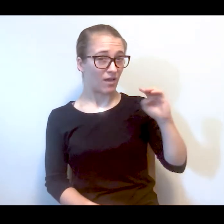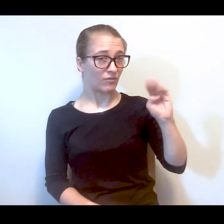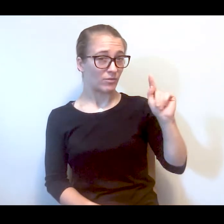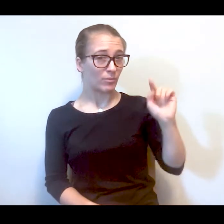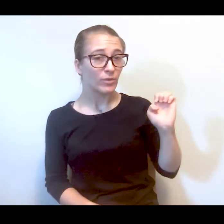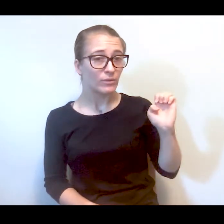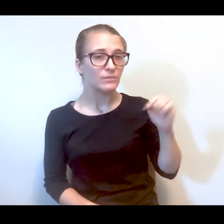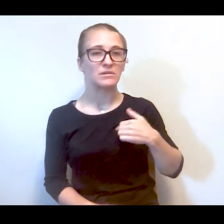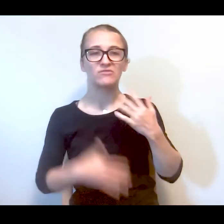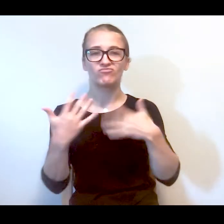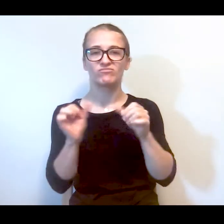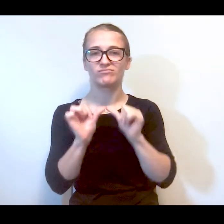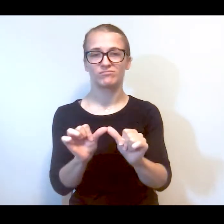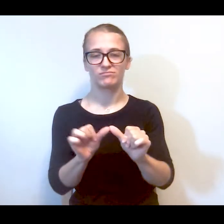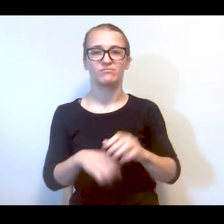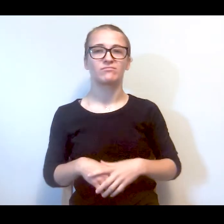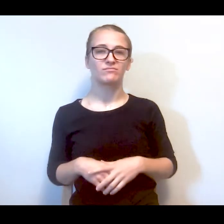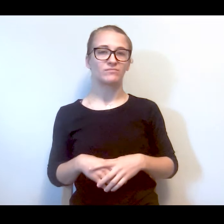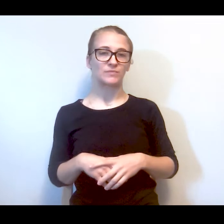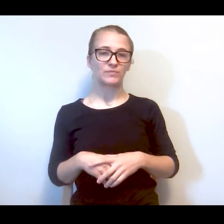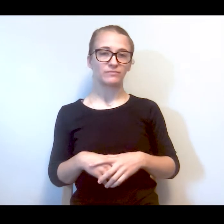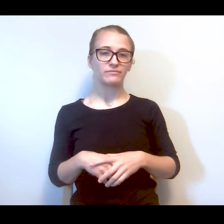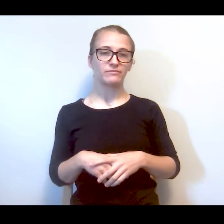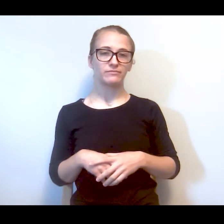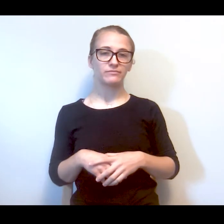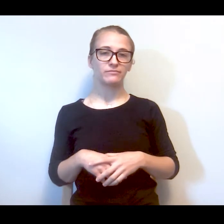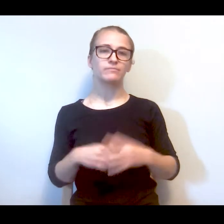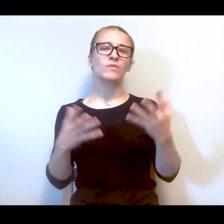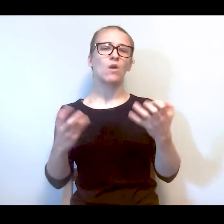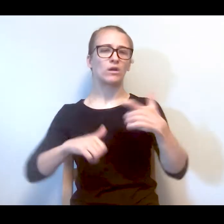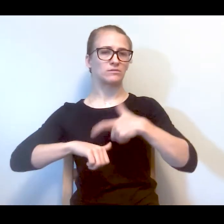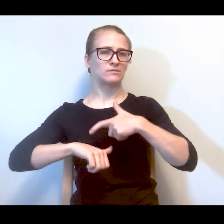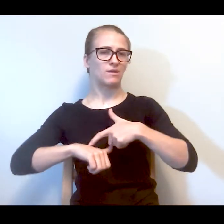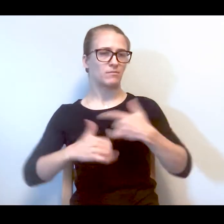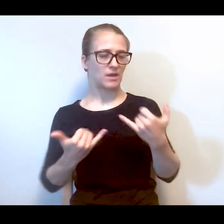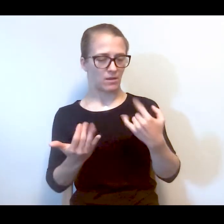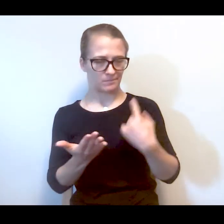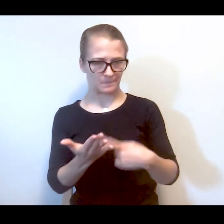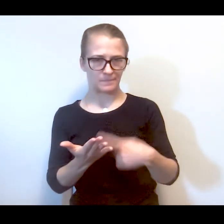doesn't have their mute on. I'll keep going. And so I want to spend some time talking about